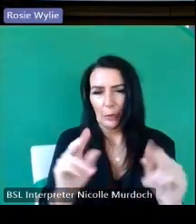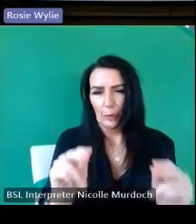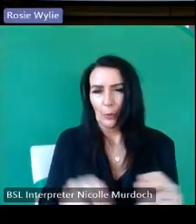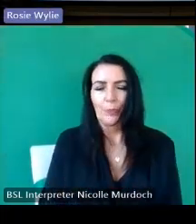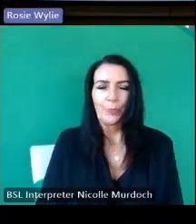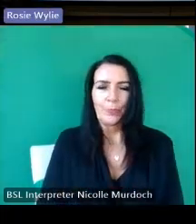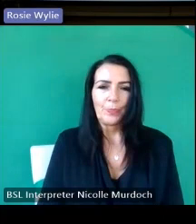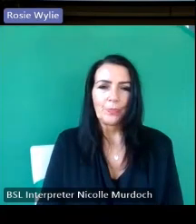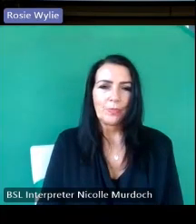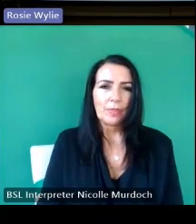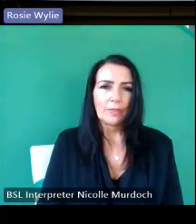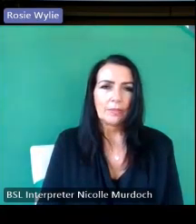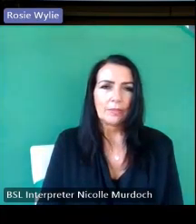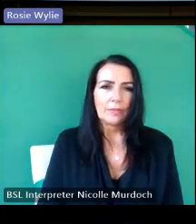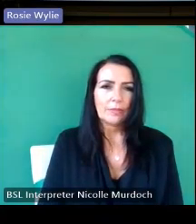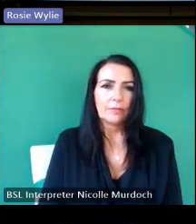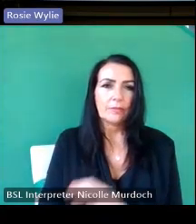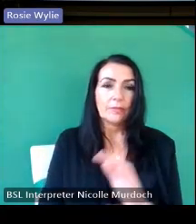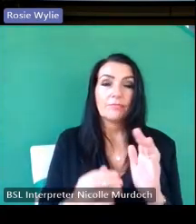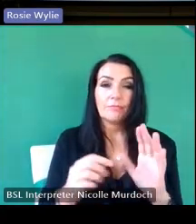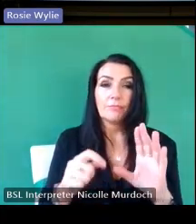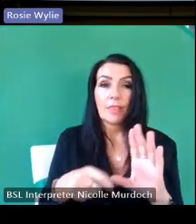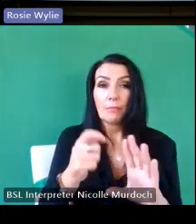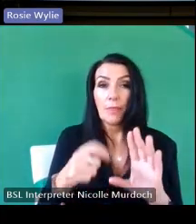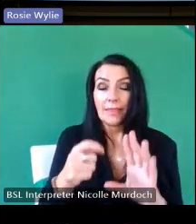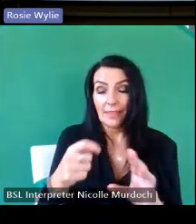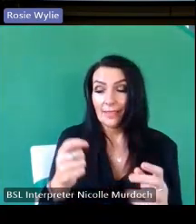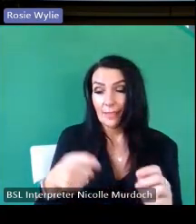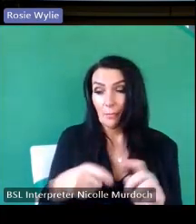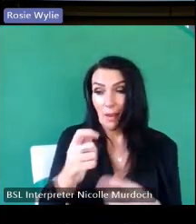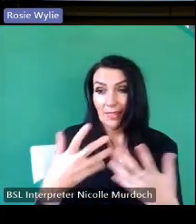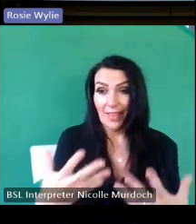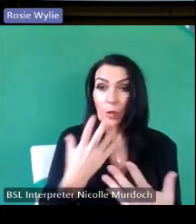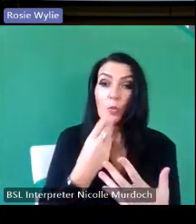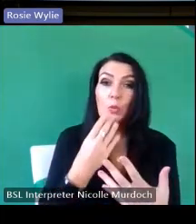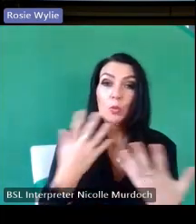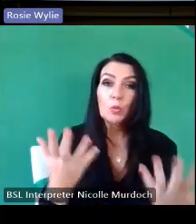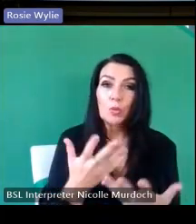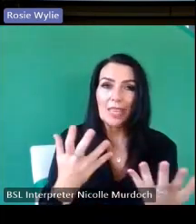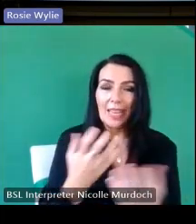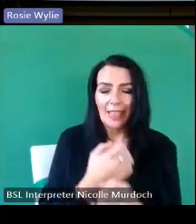Mason's marks are still used today in a lot of places although very differently Glasgow sorry